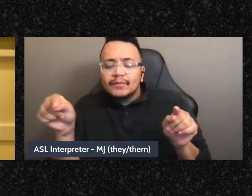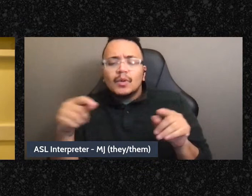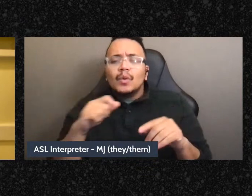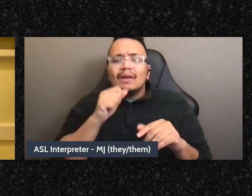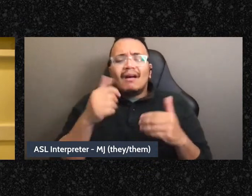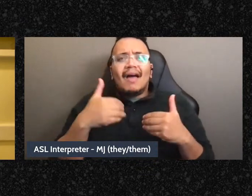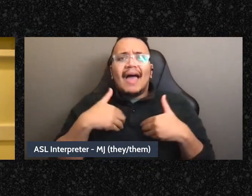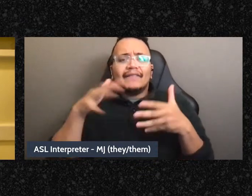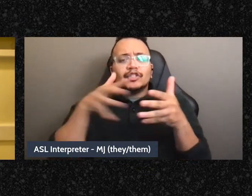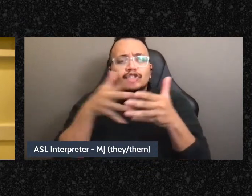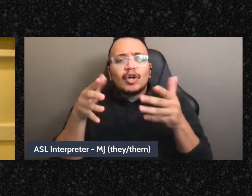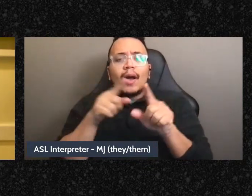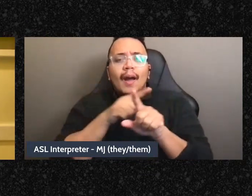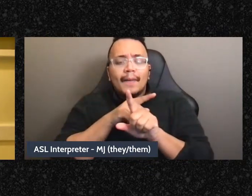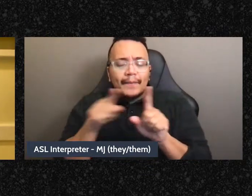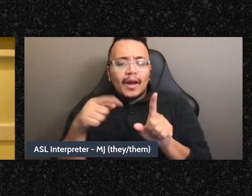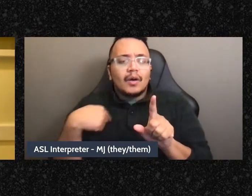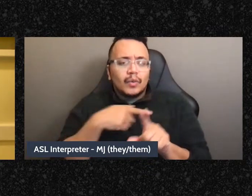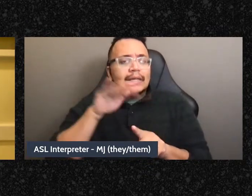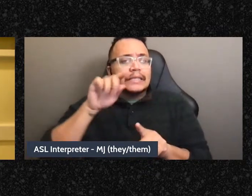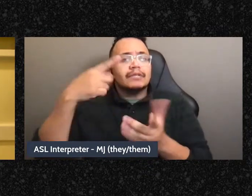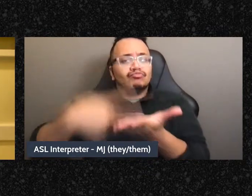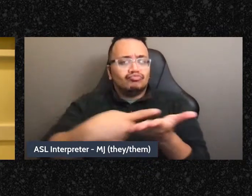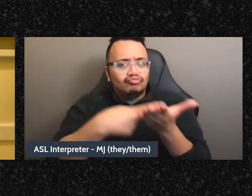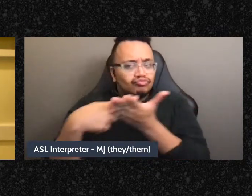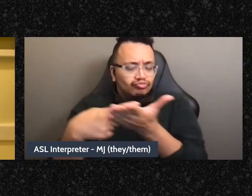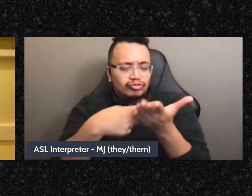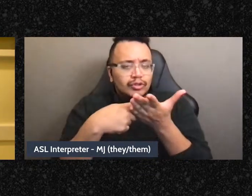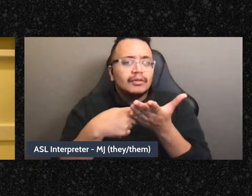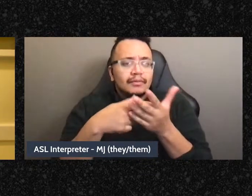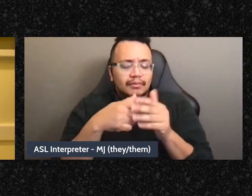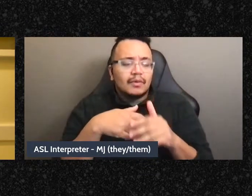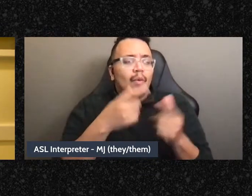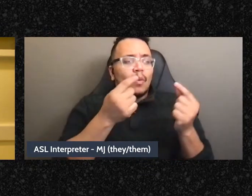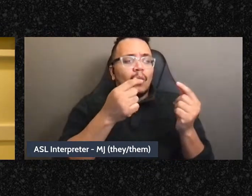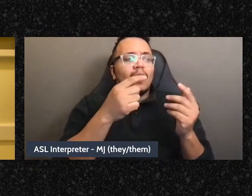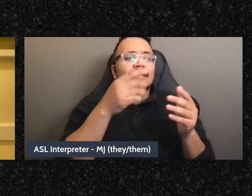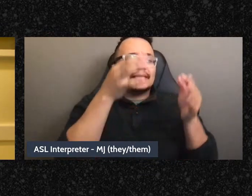that we all want to make sure we decide together and here's some things that teams are empowered